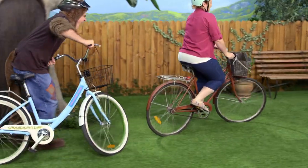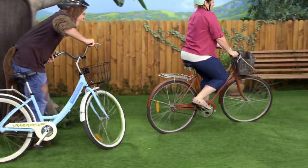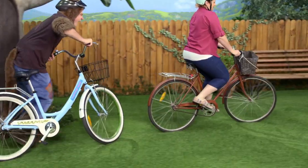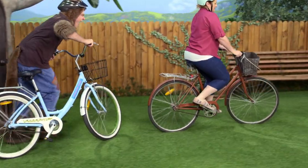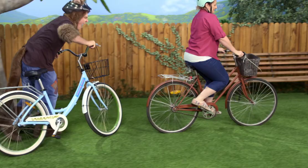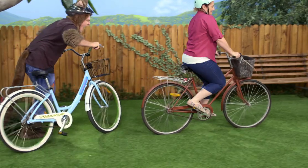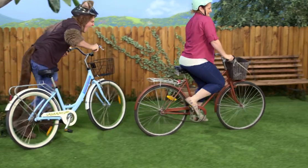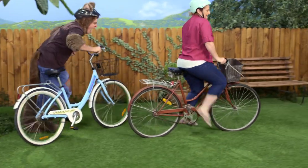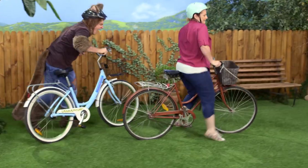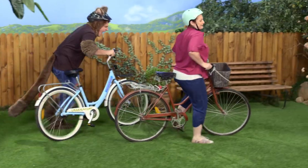Yeah!